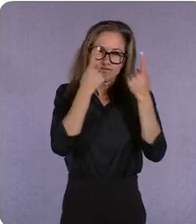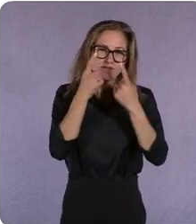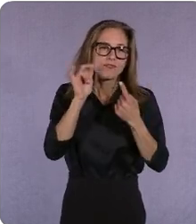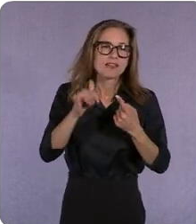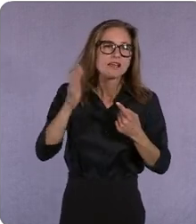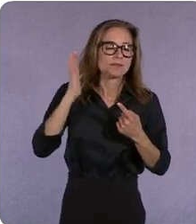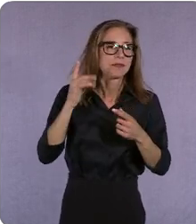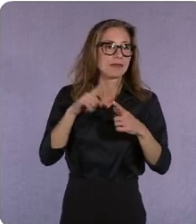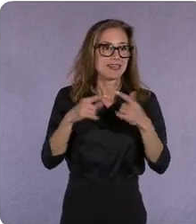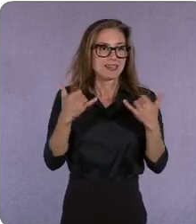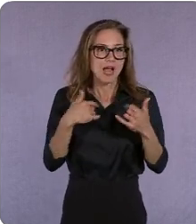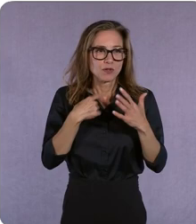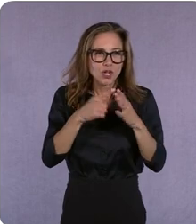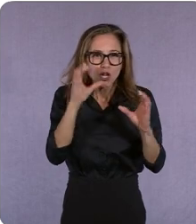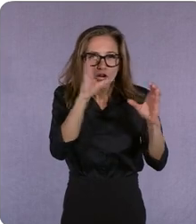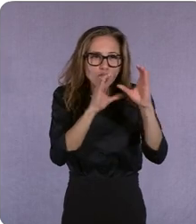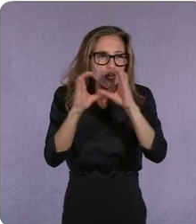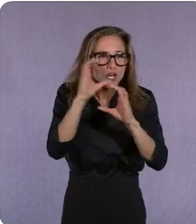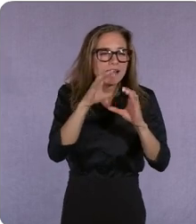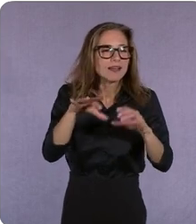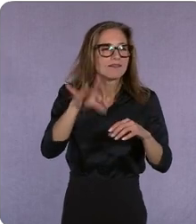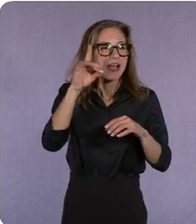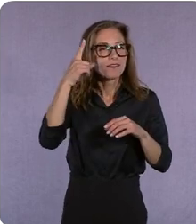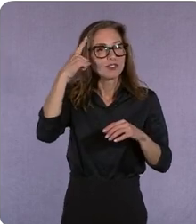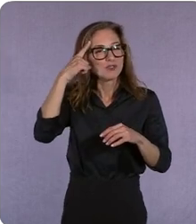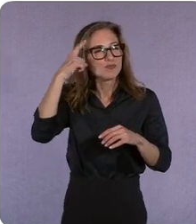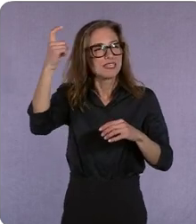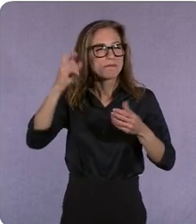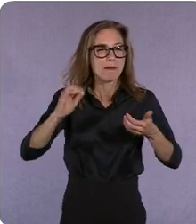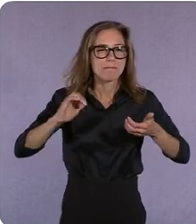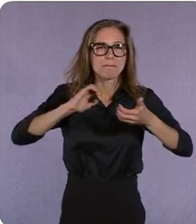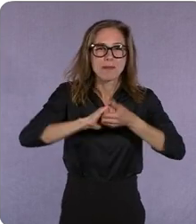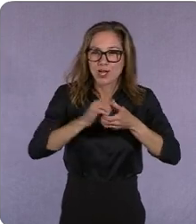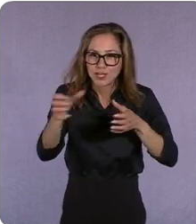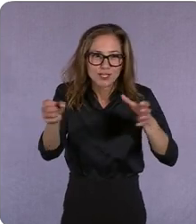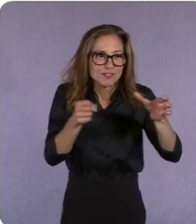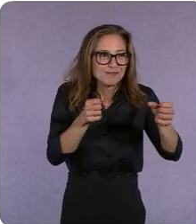to put together and you know it's we're working with brands like this too and i think sometimes